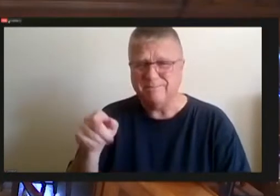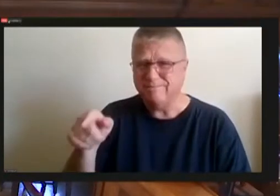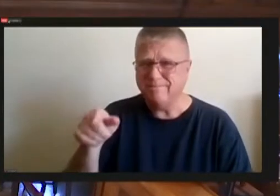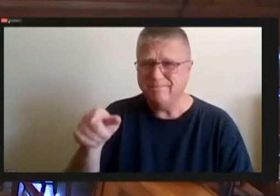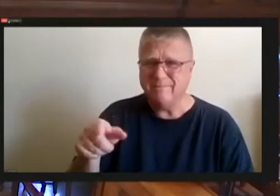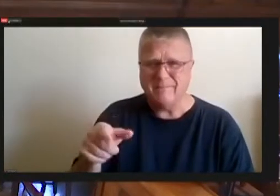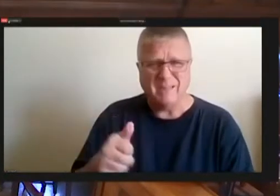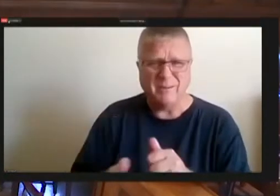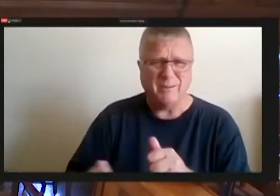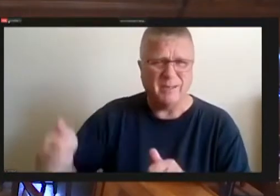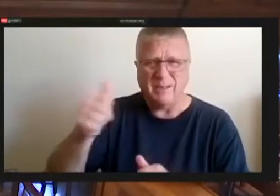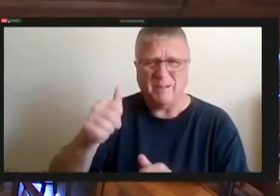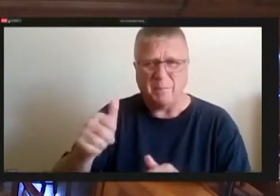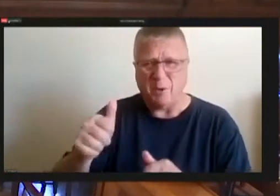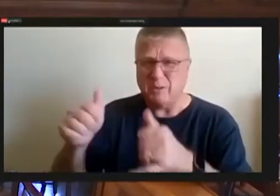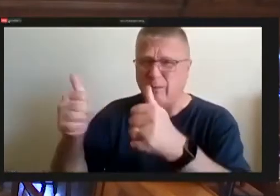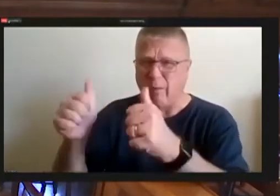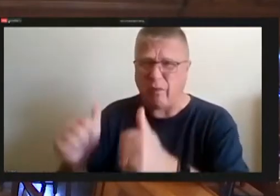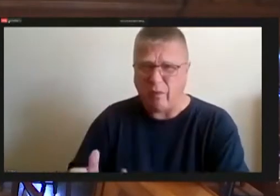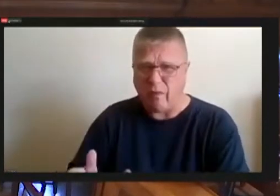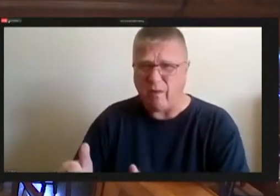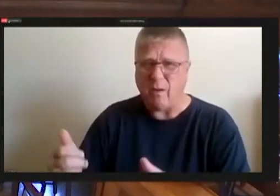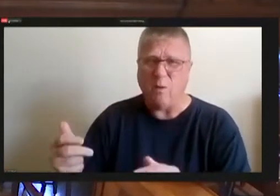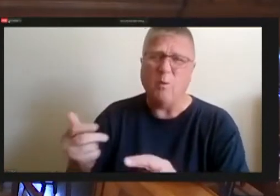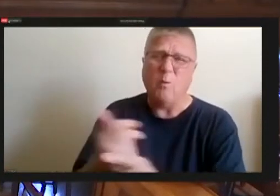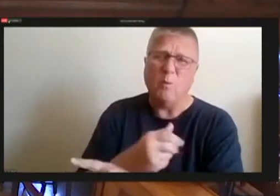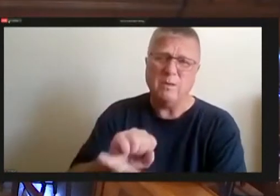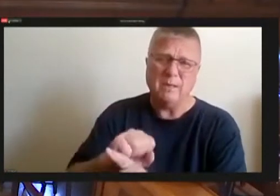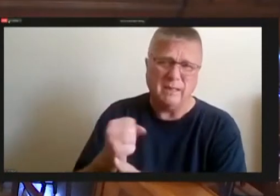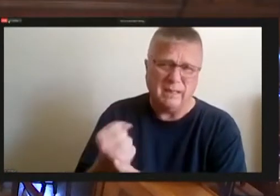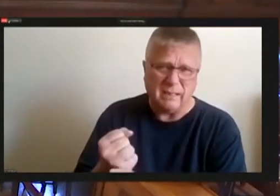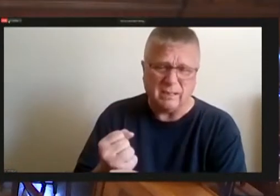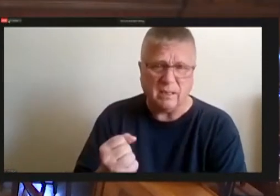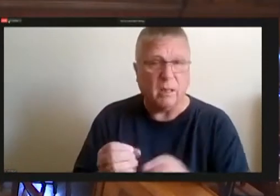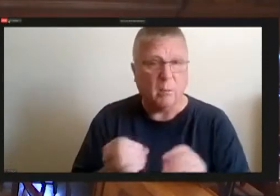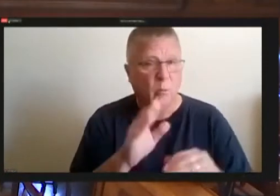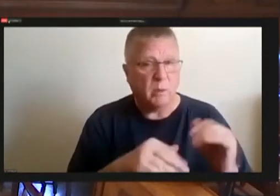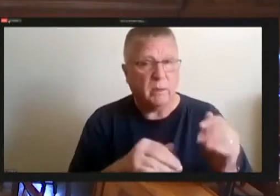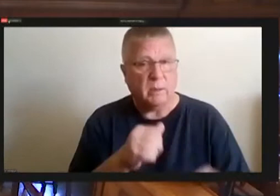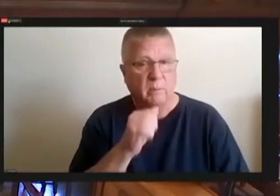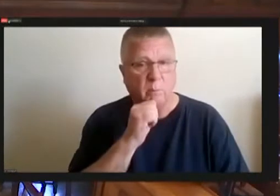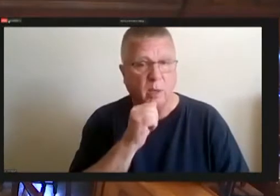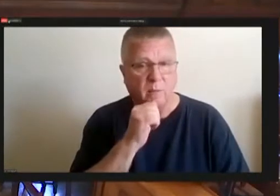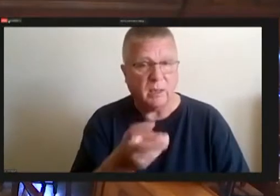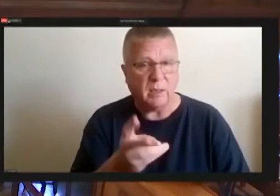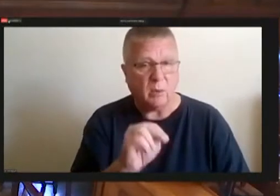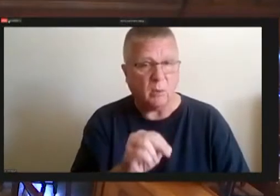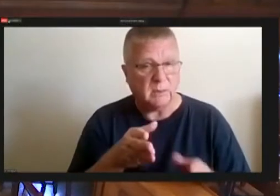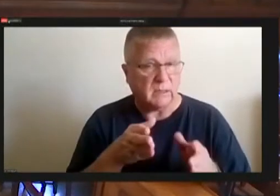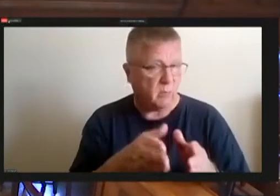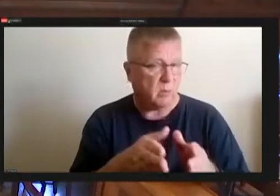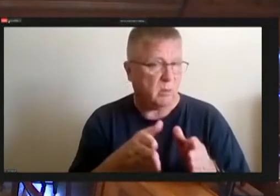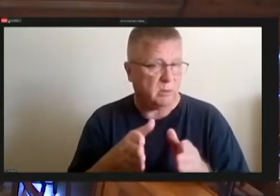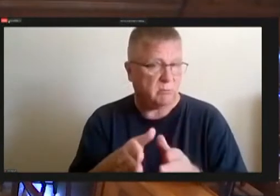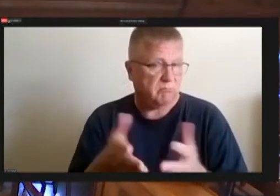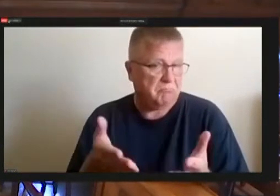deplorable conditions, more than, more than privately outside walks, so I don't even know if we could be if it could be used in places where we need it.